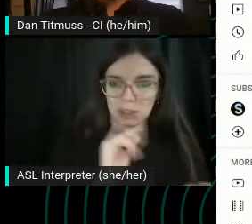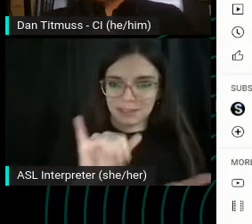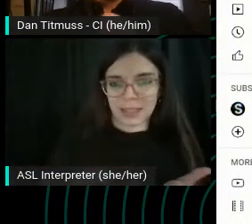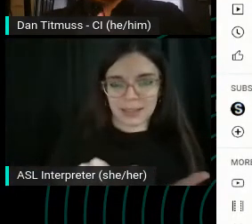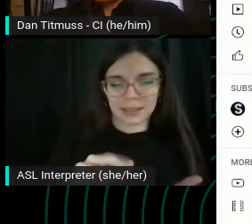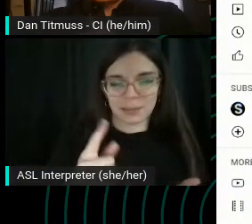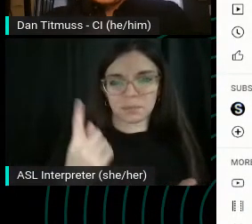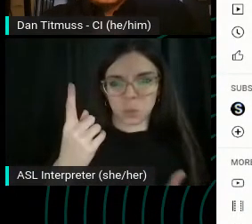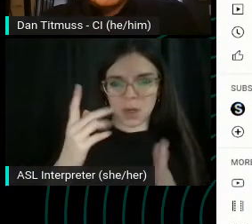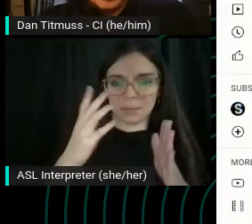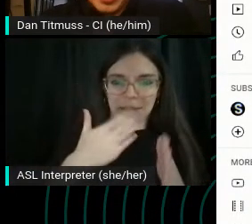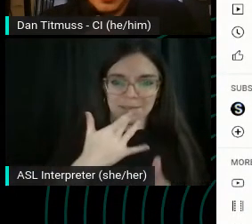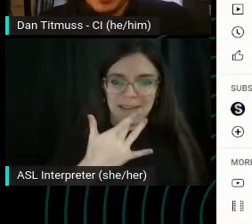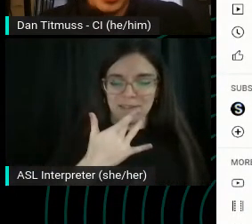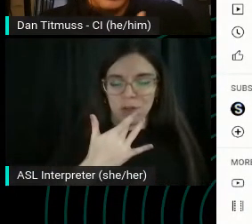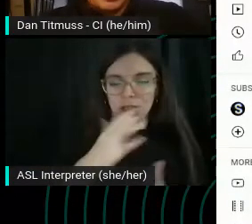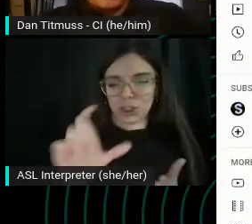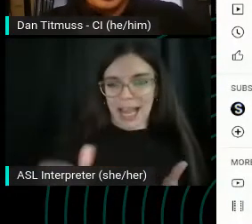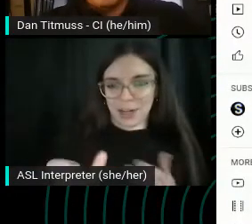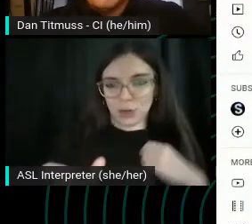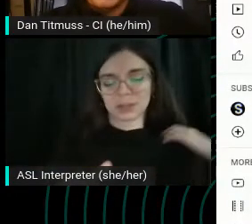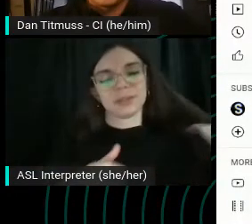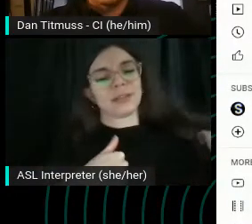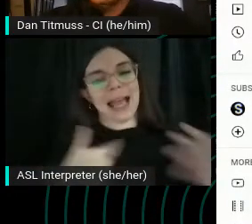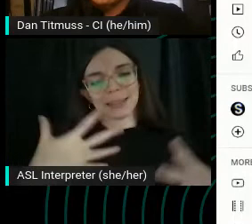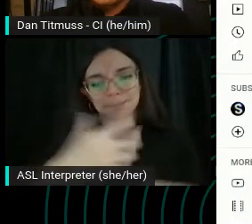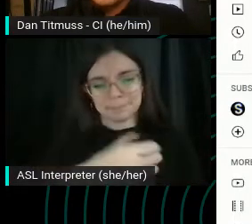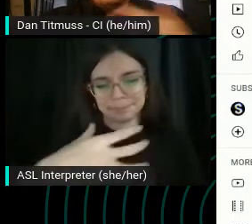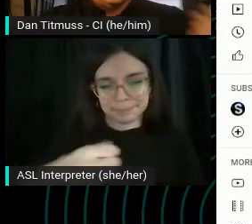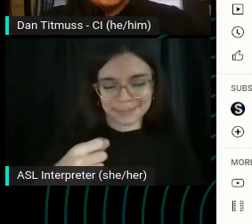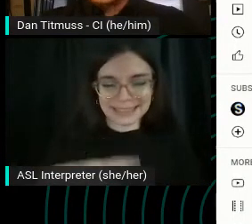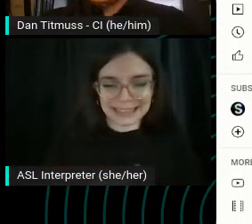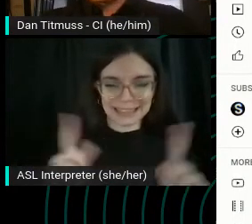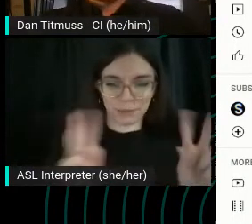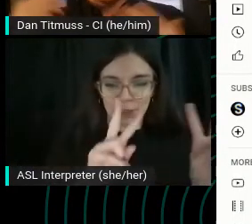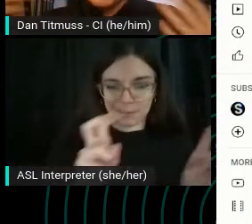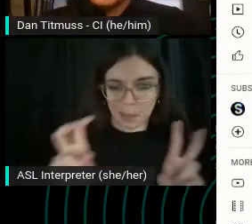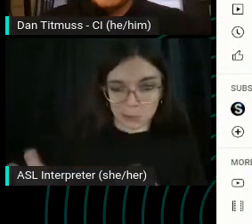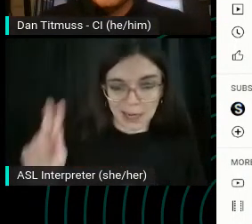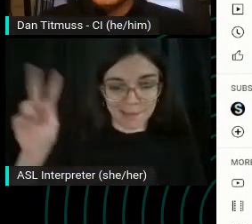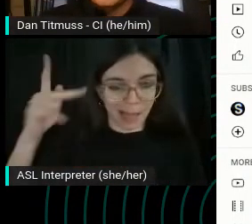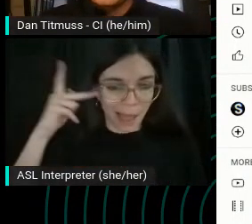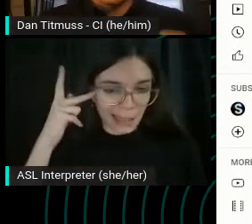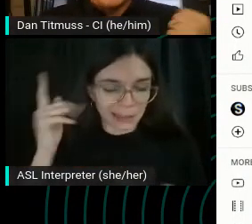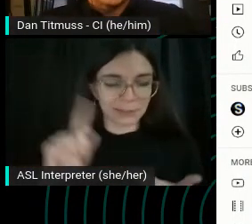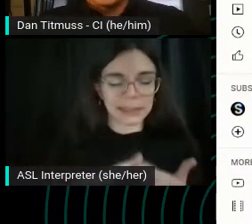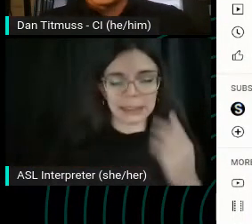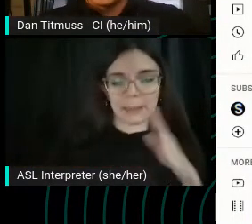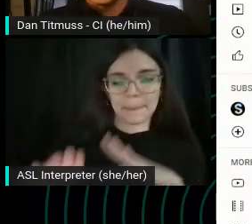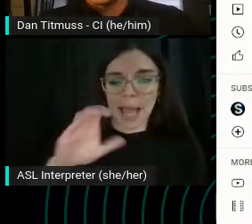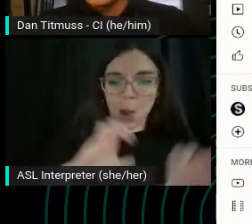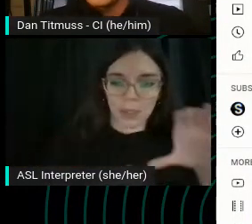It essentially gives little summaries of a bunch of different subjects from philosophy to biochemistry to Black American history.